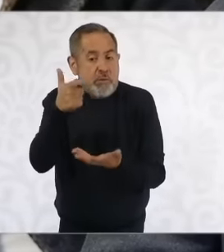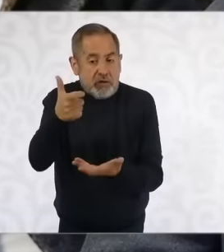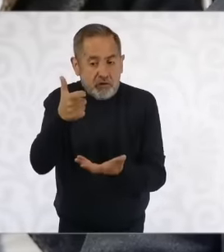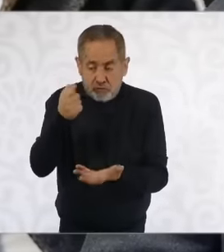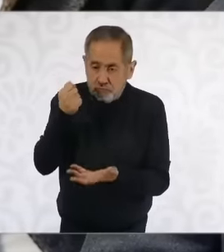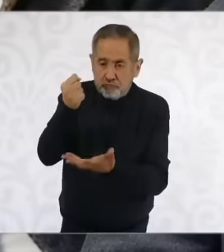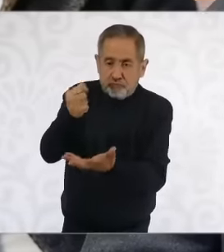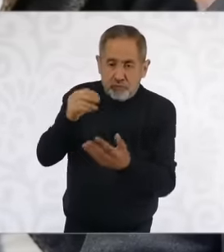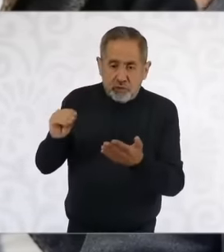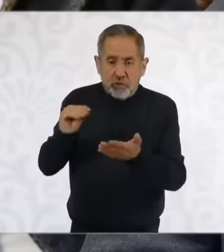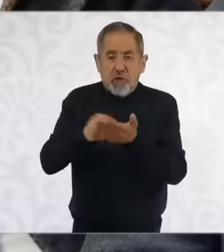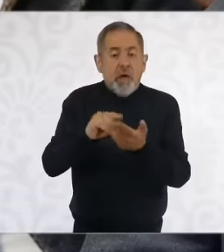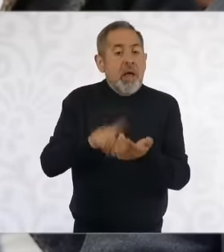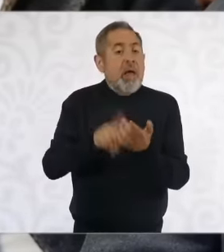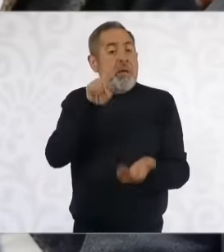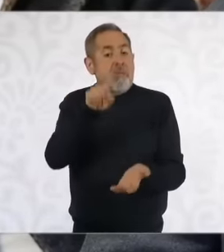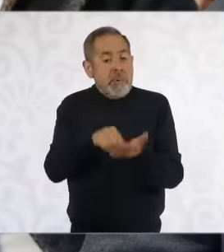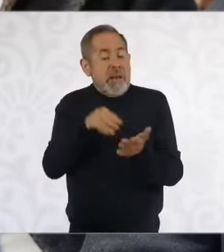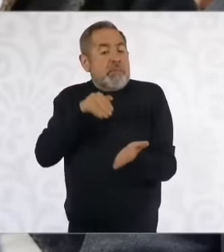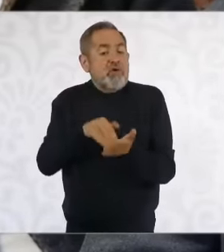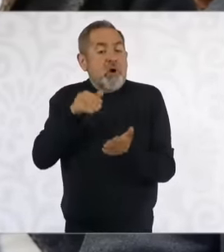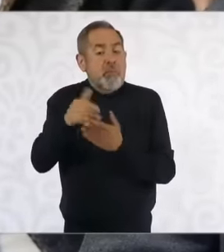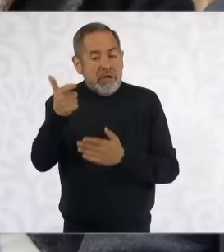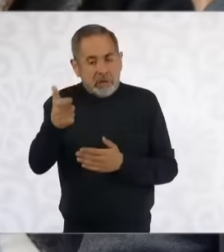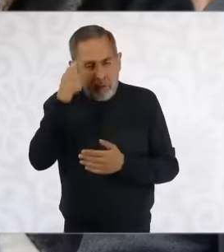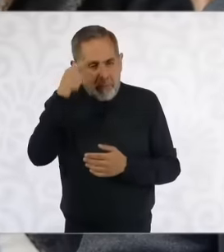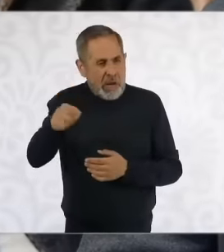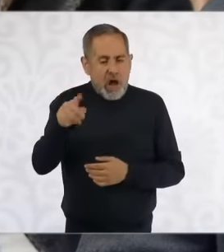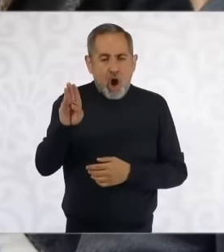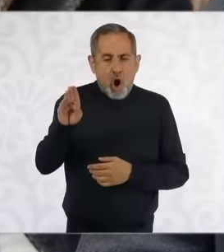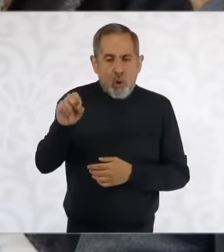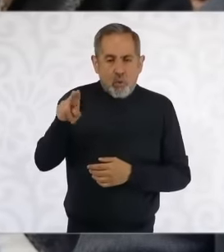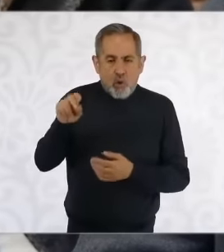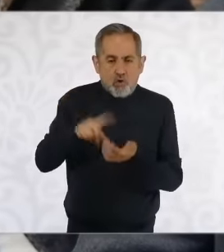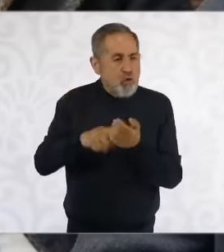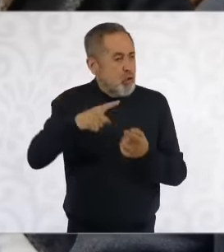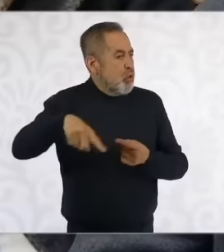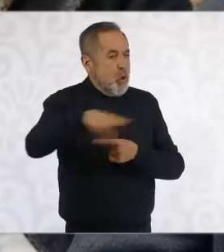more than 1,000 million pesos to finance a workload bonus for their staff.